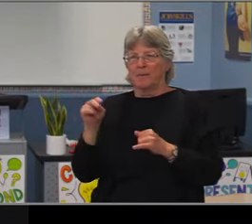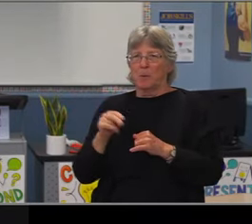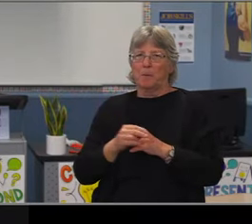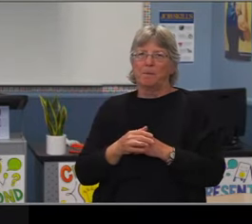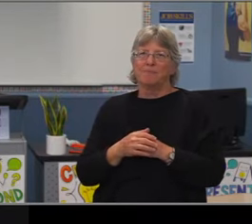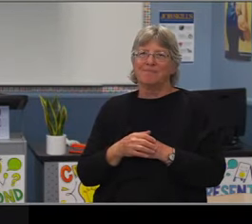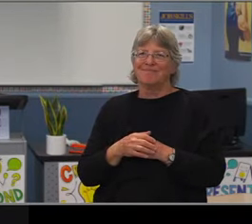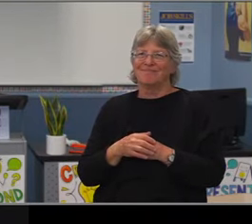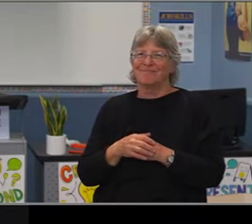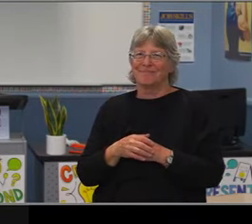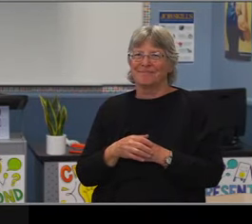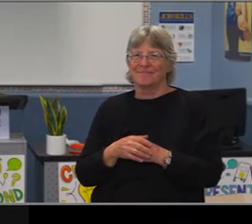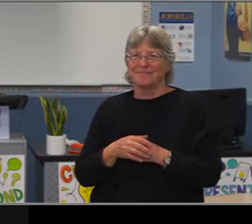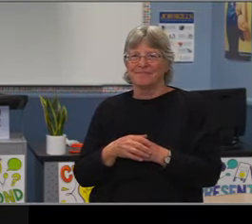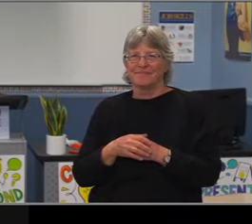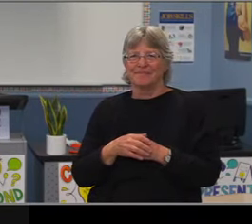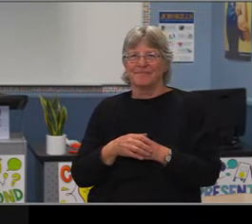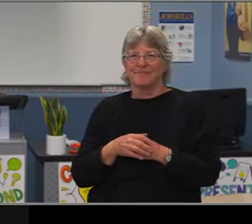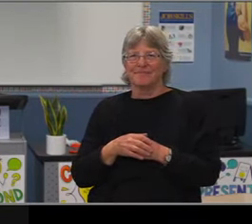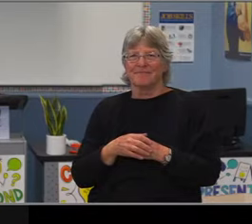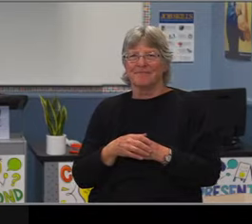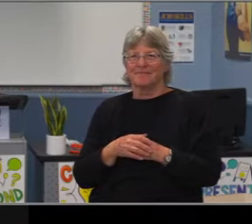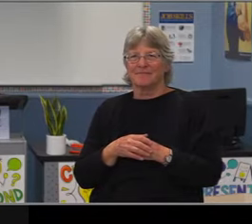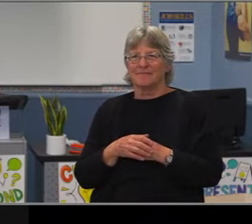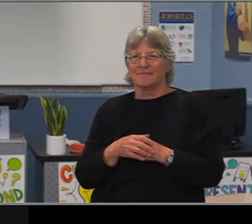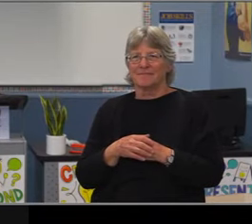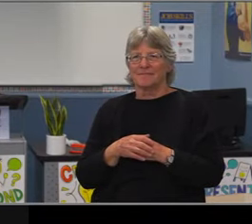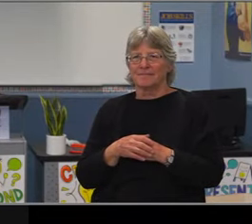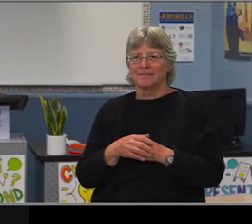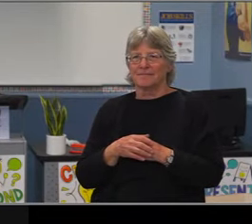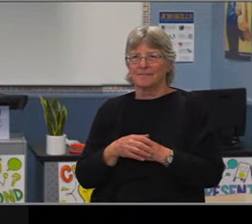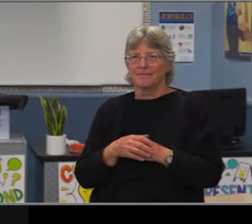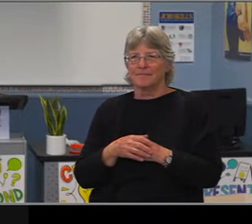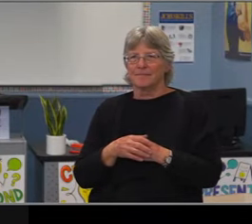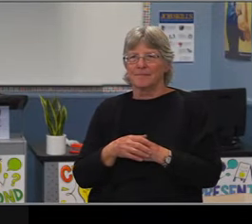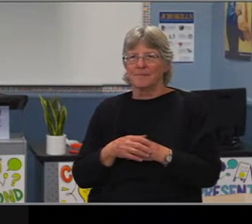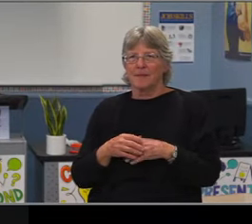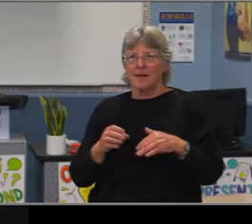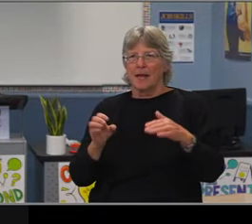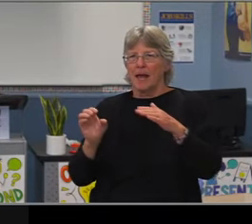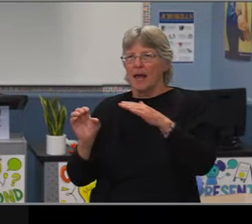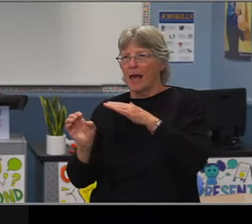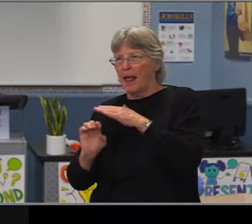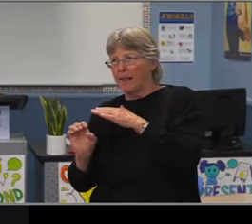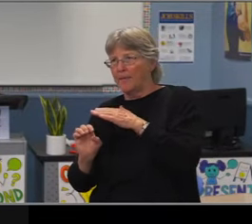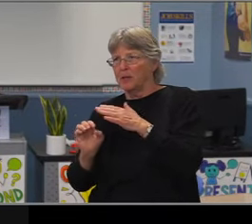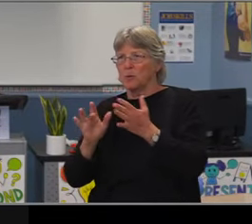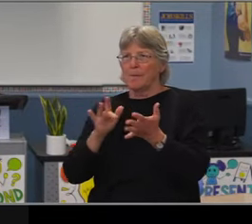the actual impact on LatinX students is less than it is on everyone else. So they actually are more likely to be high school ready,